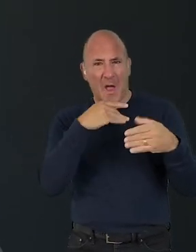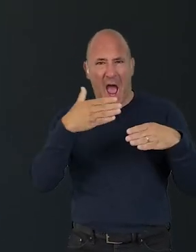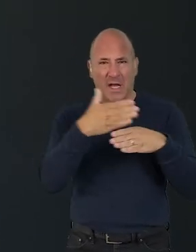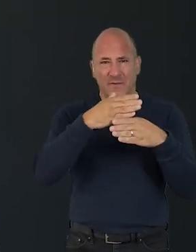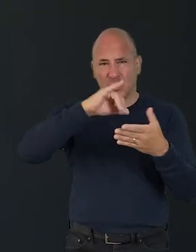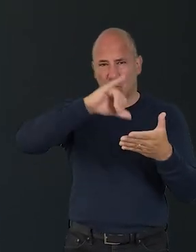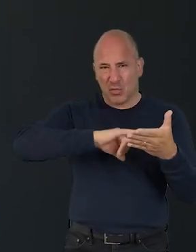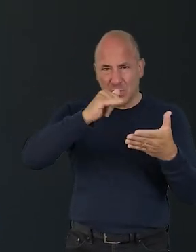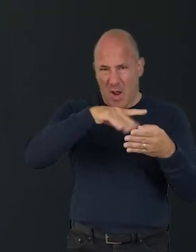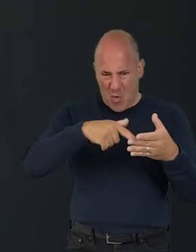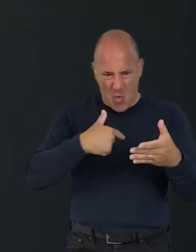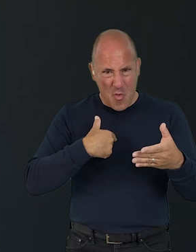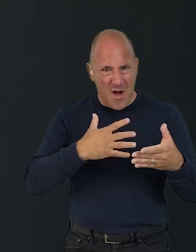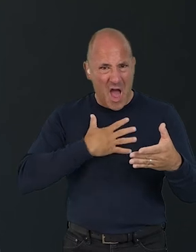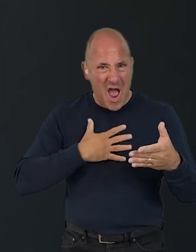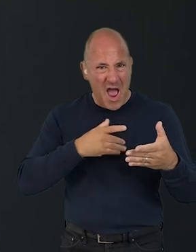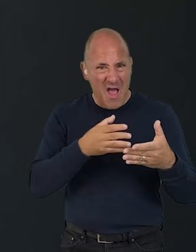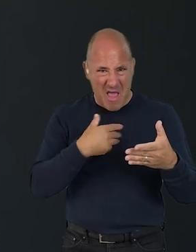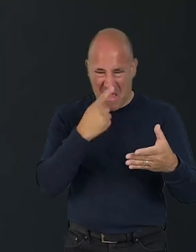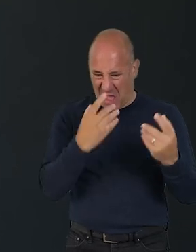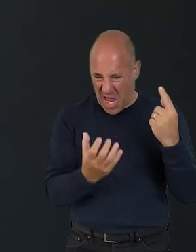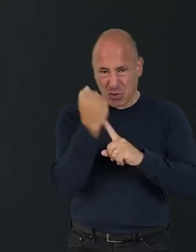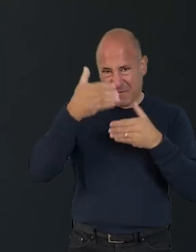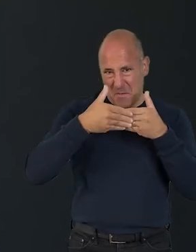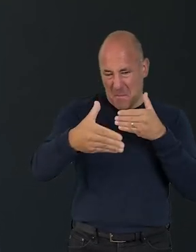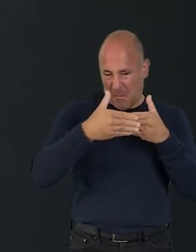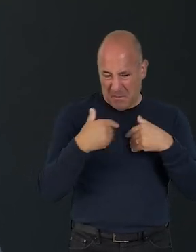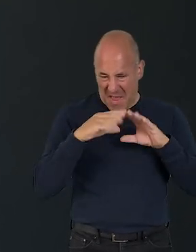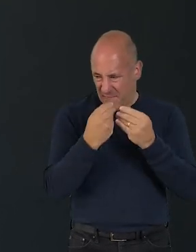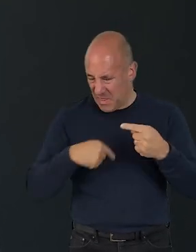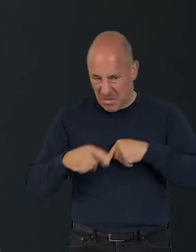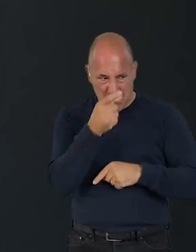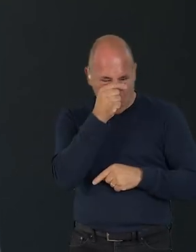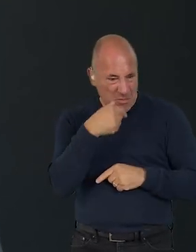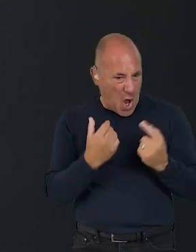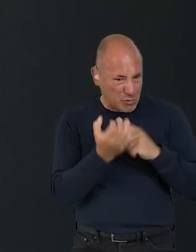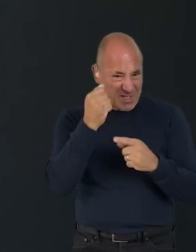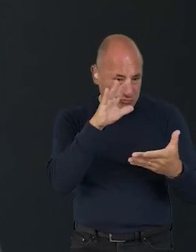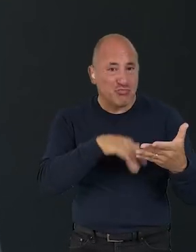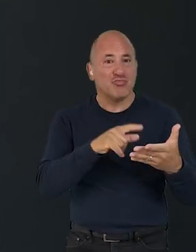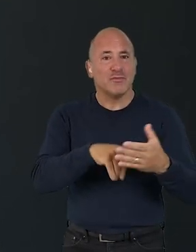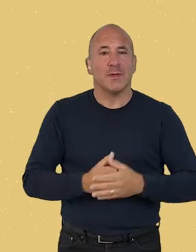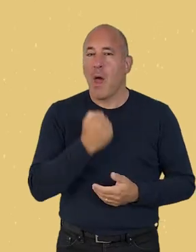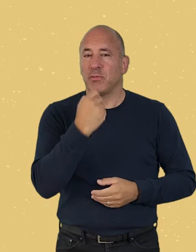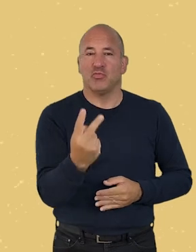consider which activities and areas excite you and feel achievable with the time, energy and resources you have.